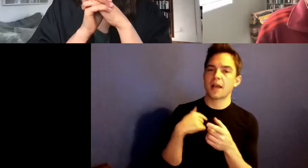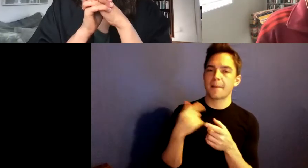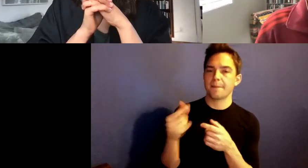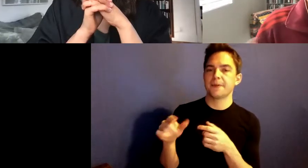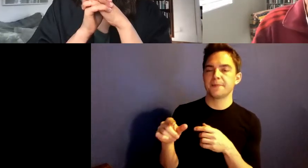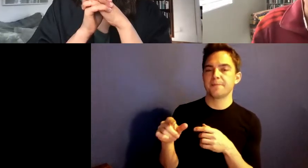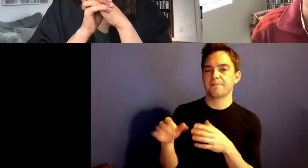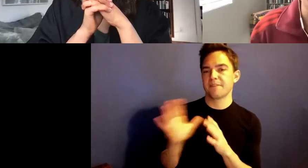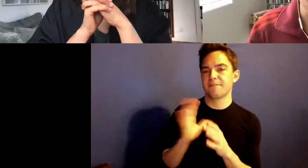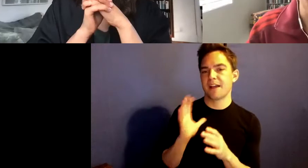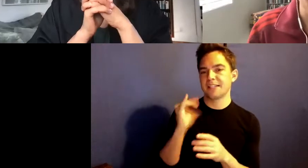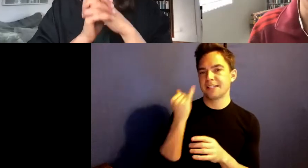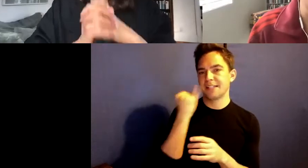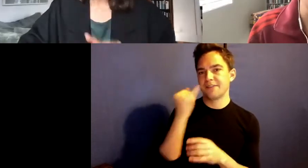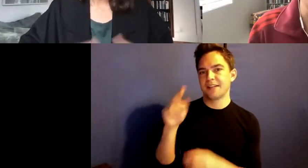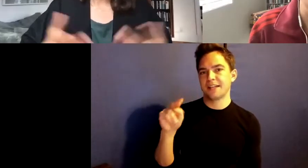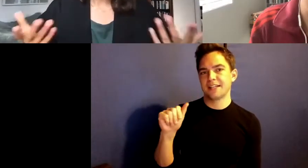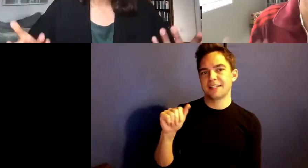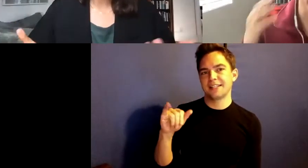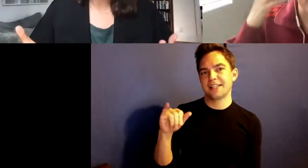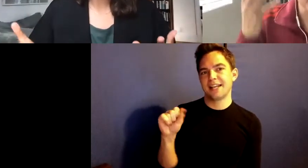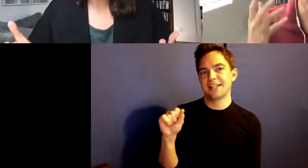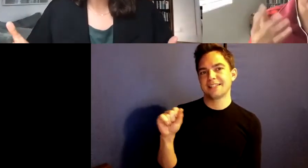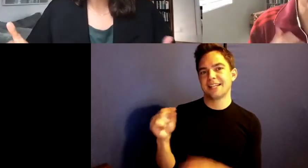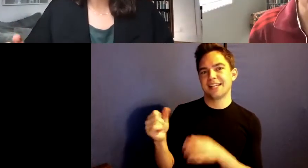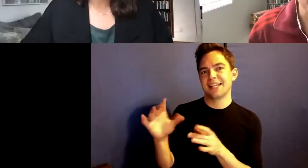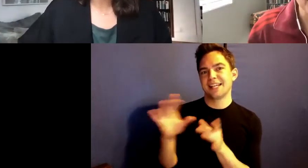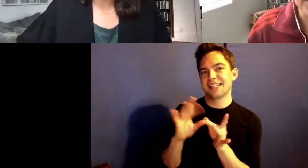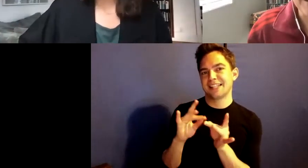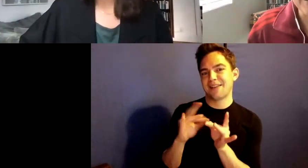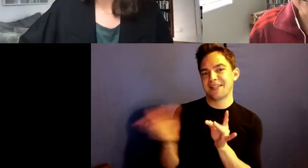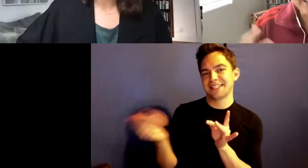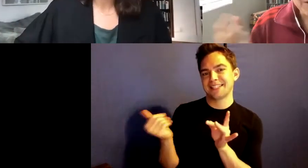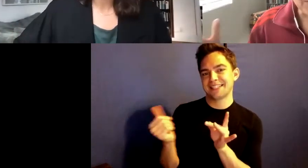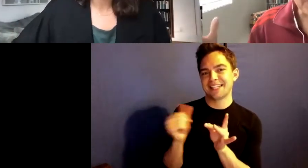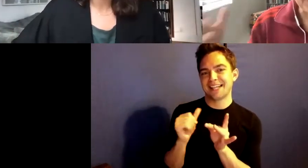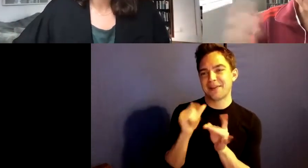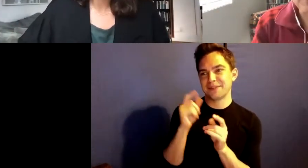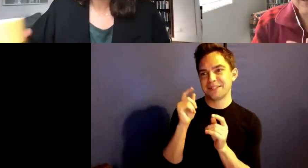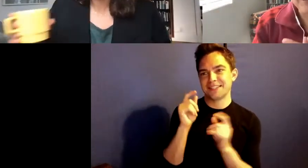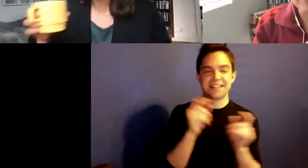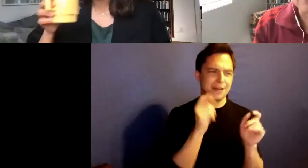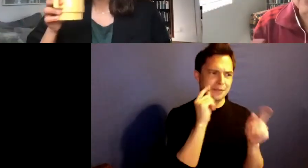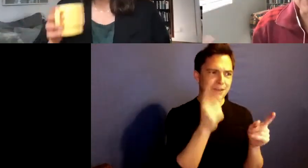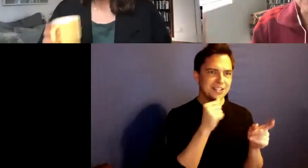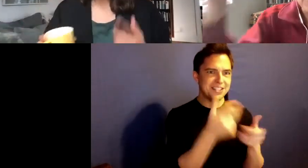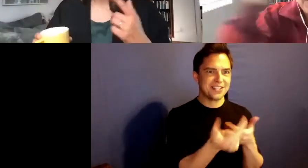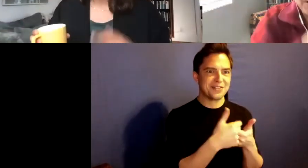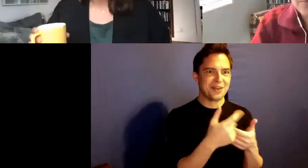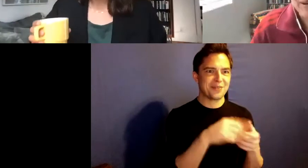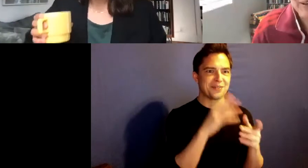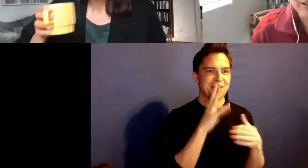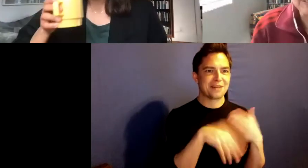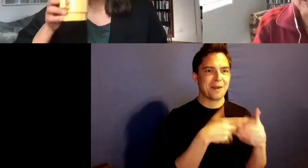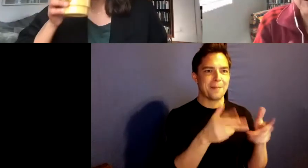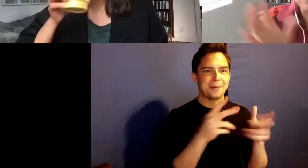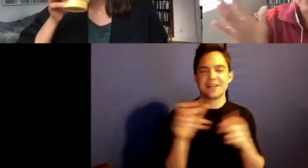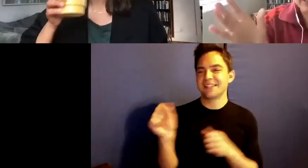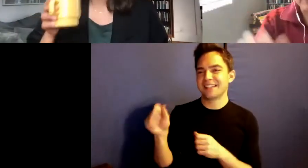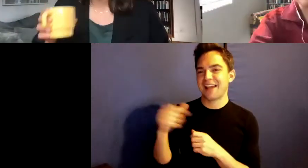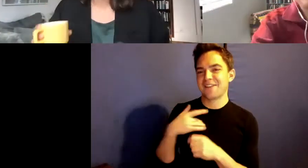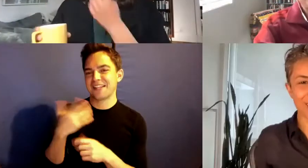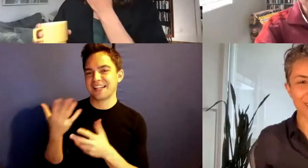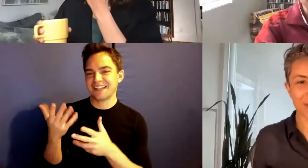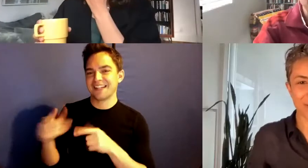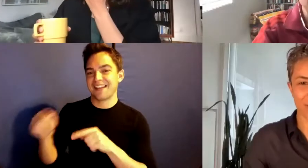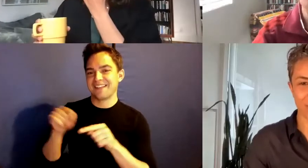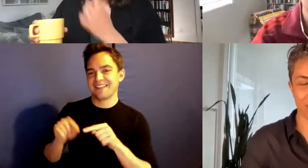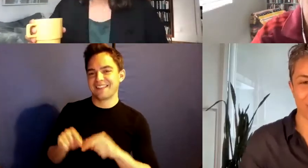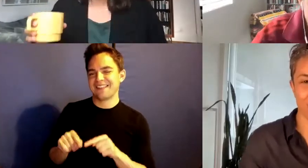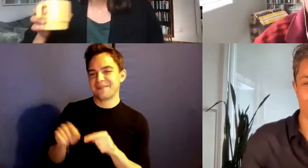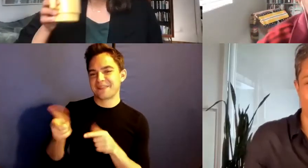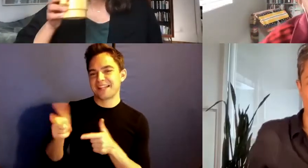Yeah I feel like I can't believe she didn't speak when basketball came up again.